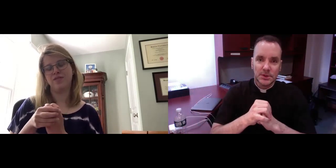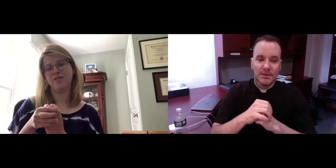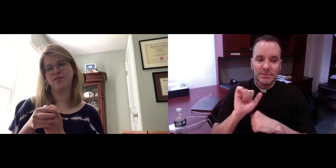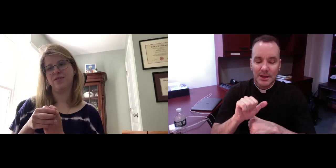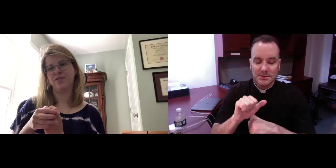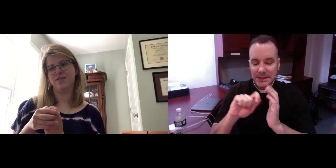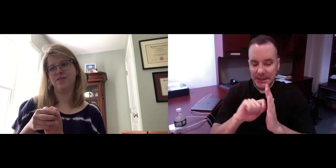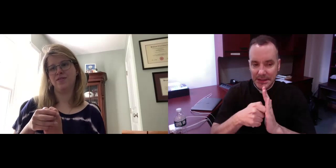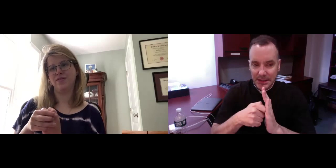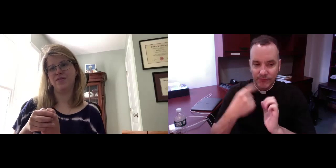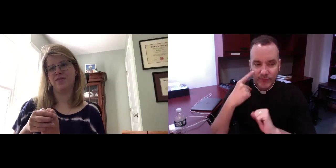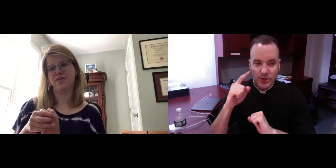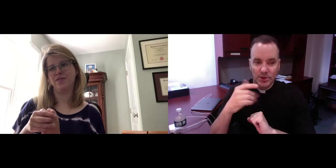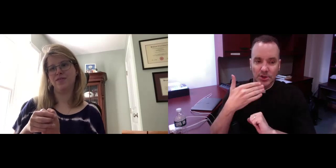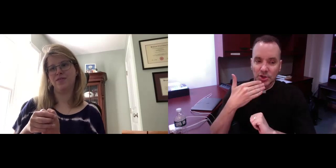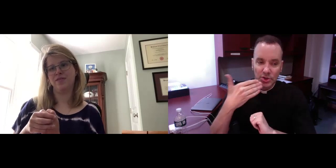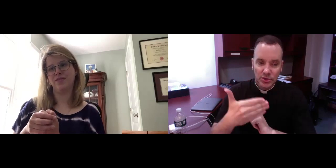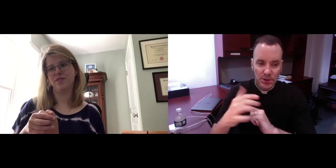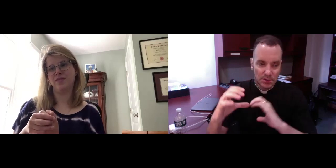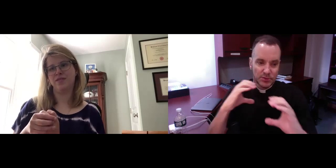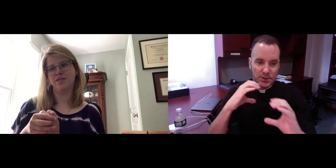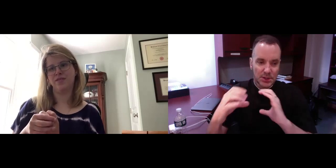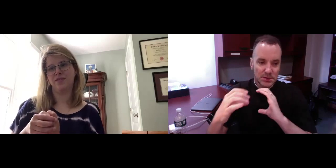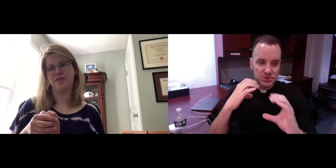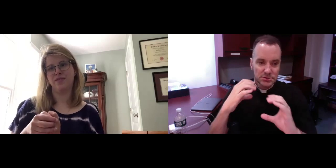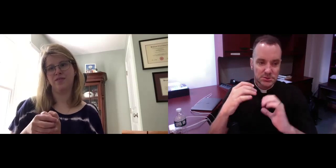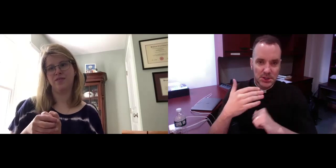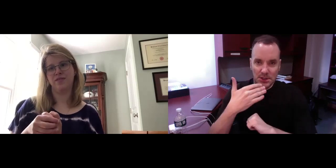That really is the key for us